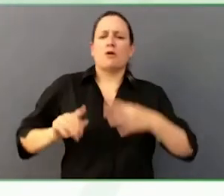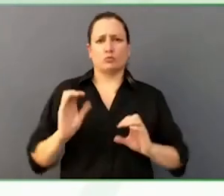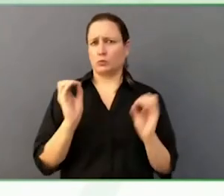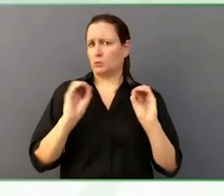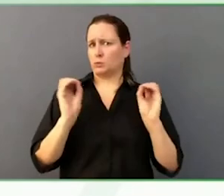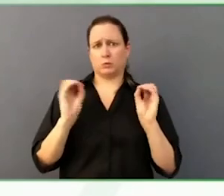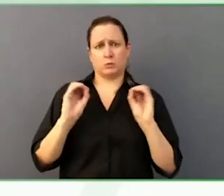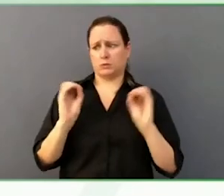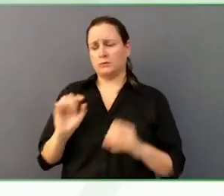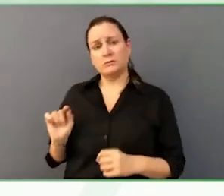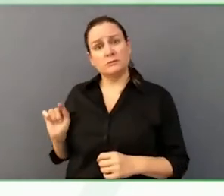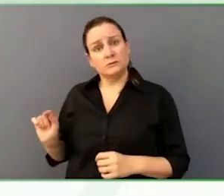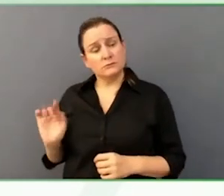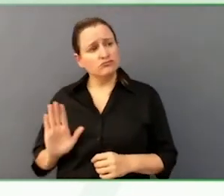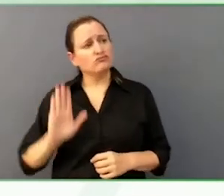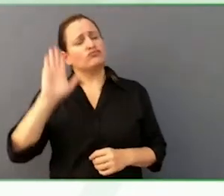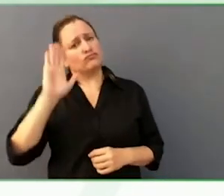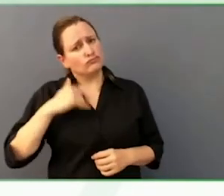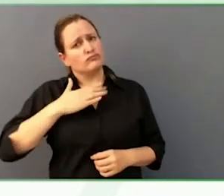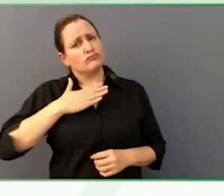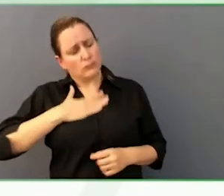preferences, his beliefs and his feelings.